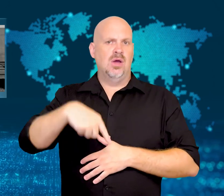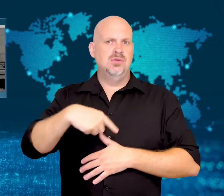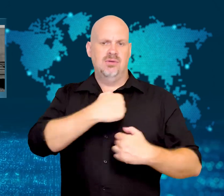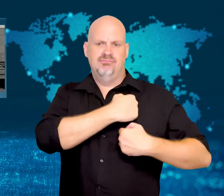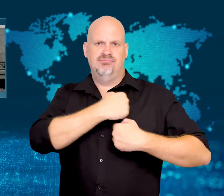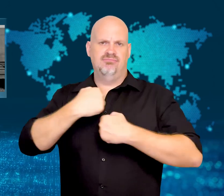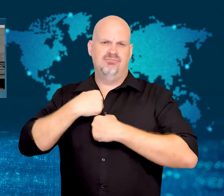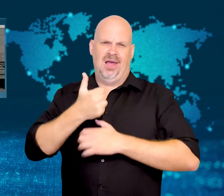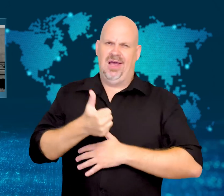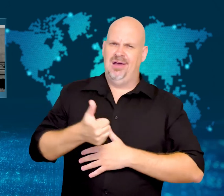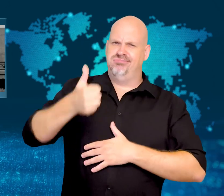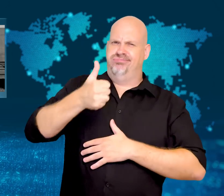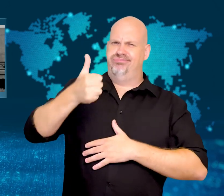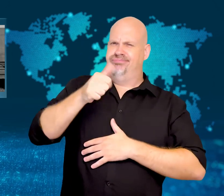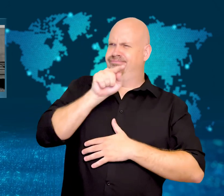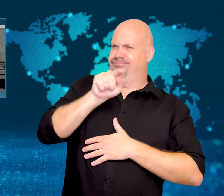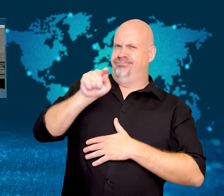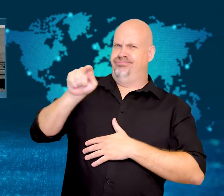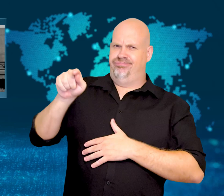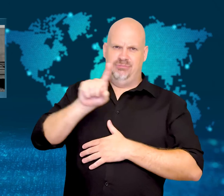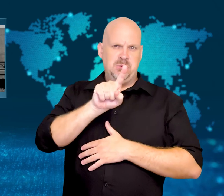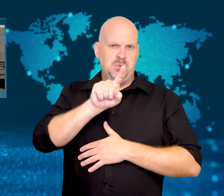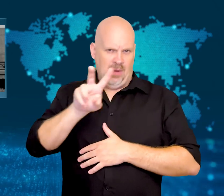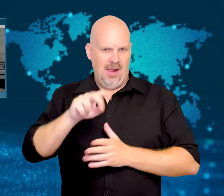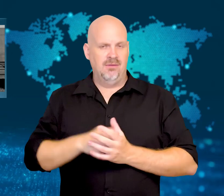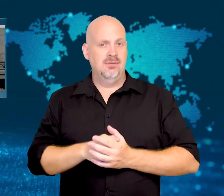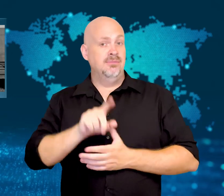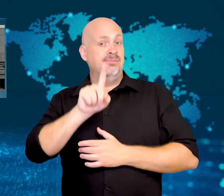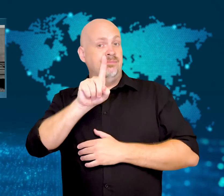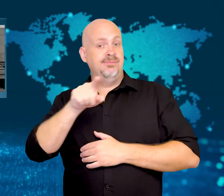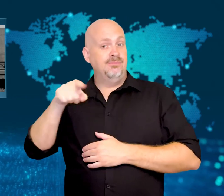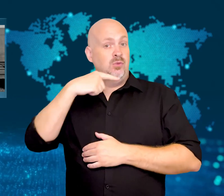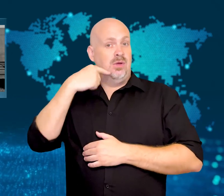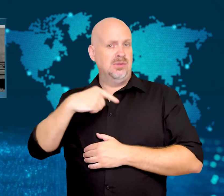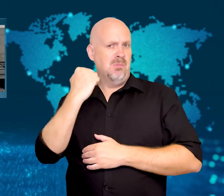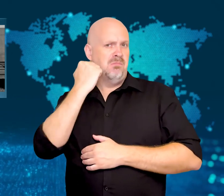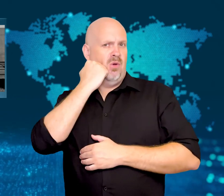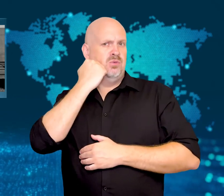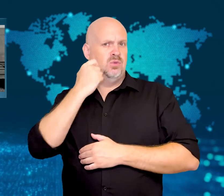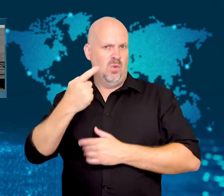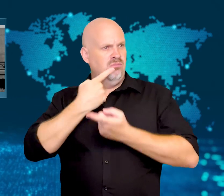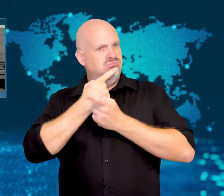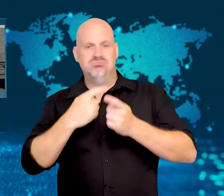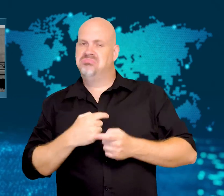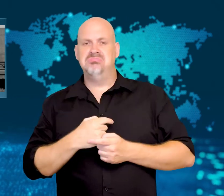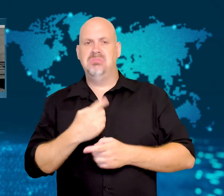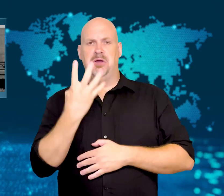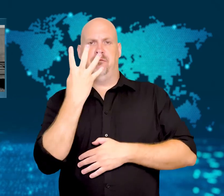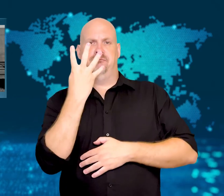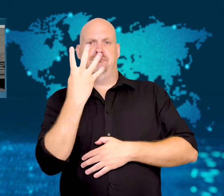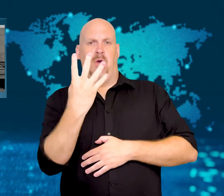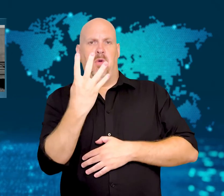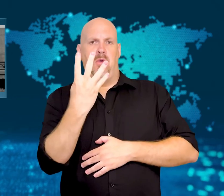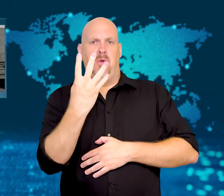but Moscow has confirmed the deaths of four.